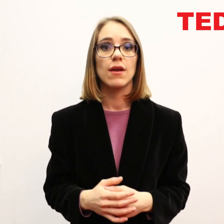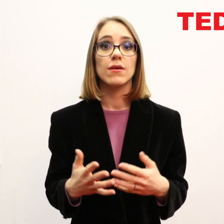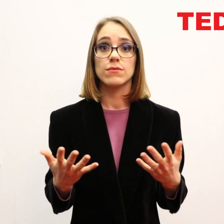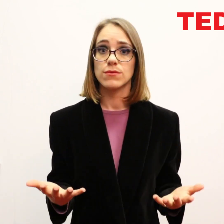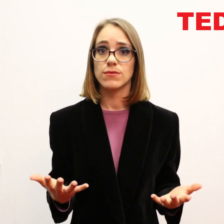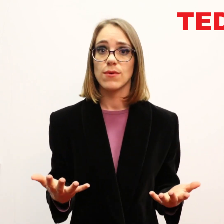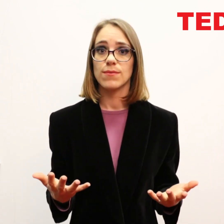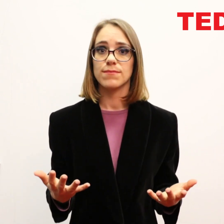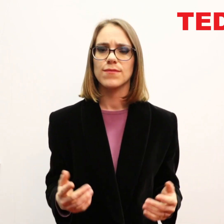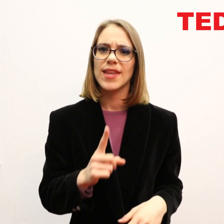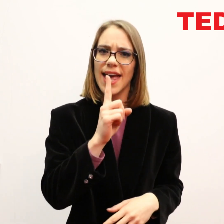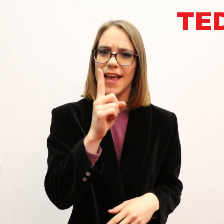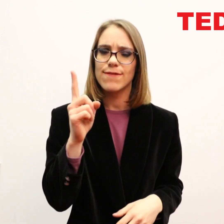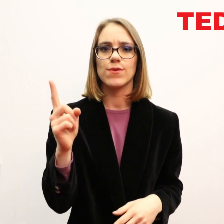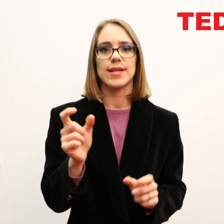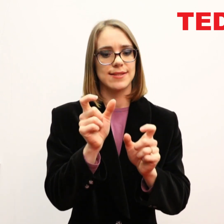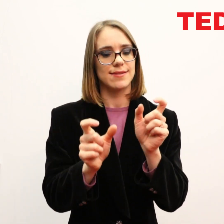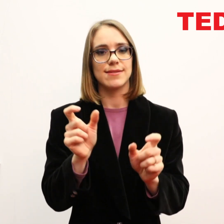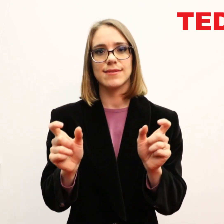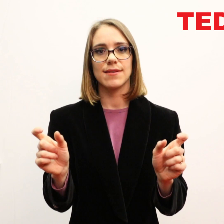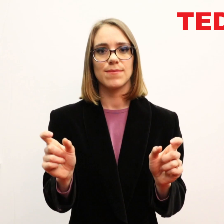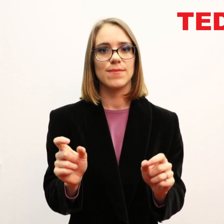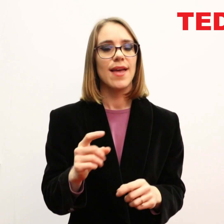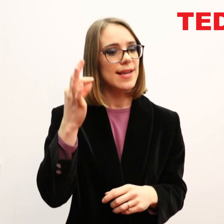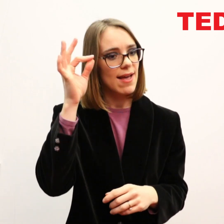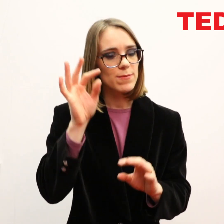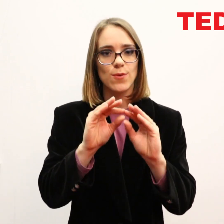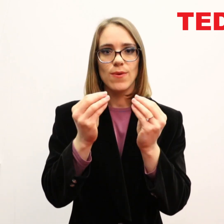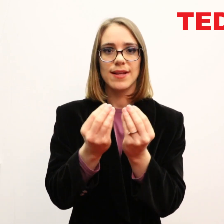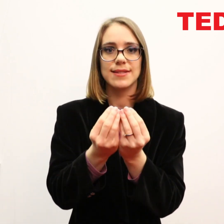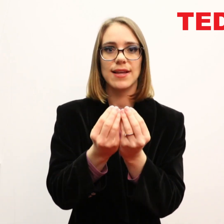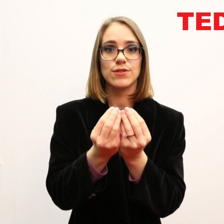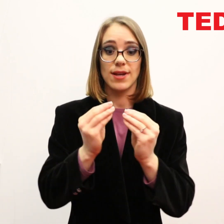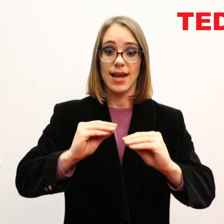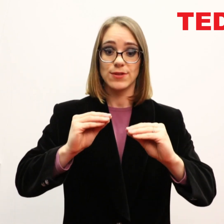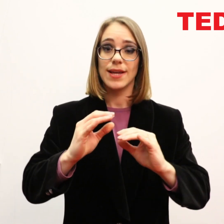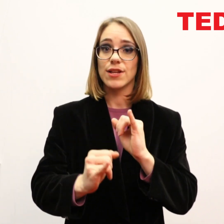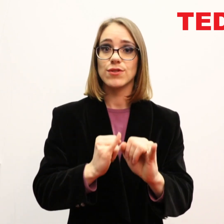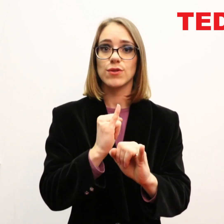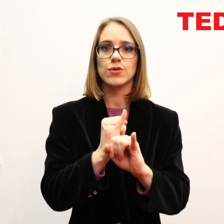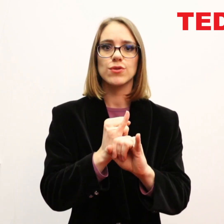This means that every citizen, government organization, and education institution